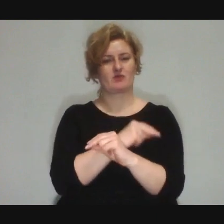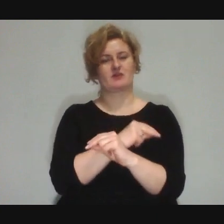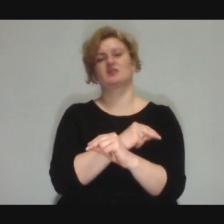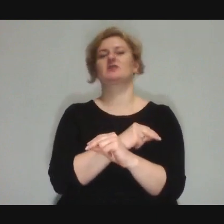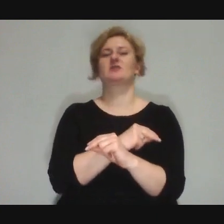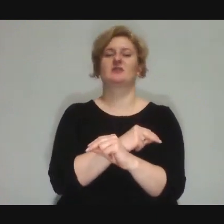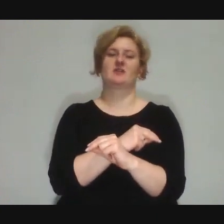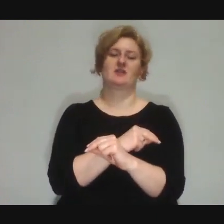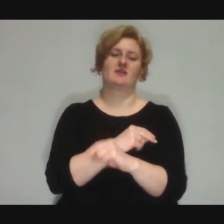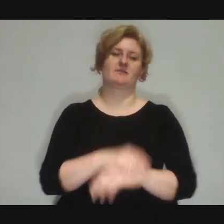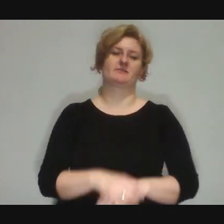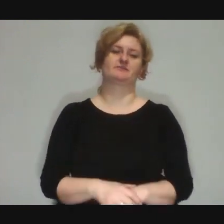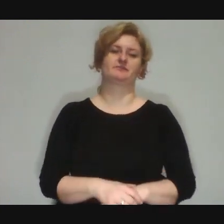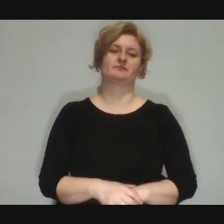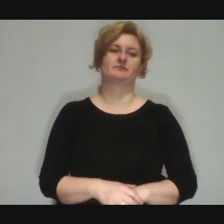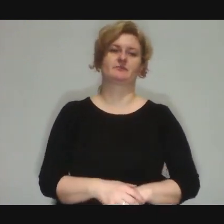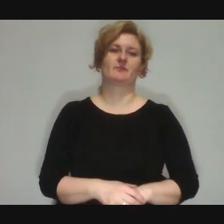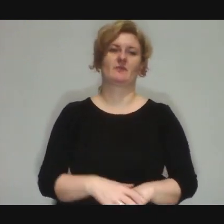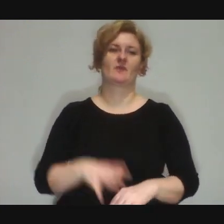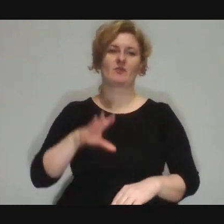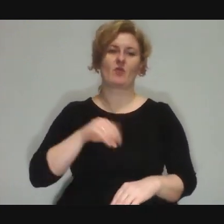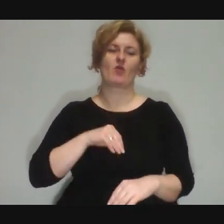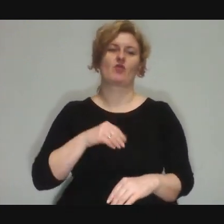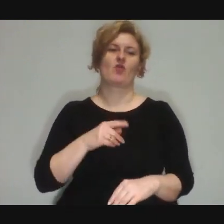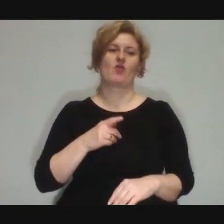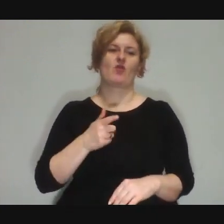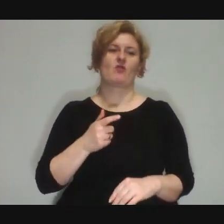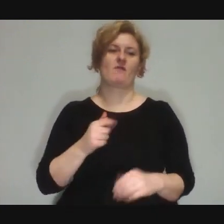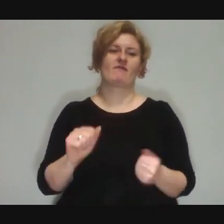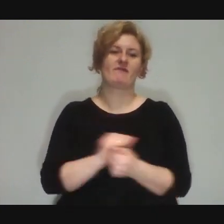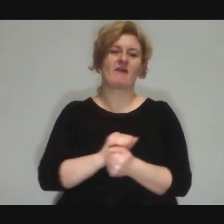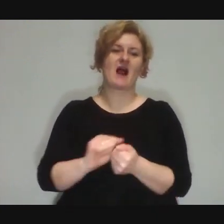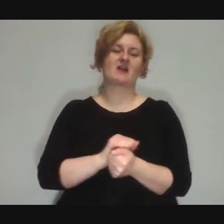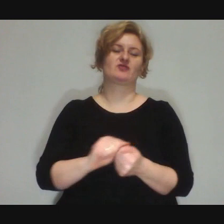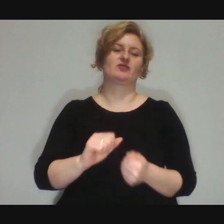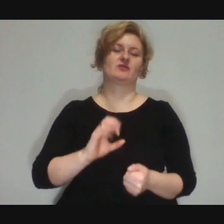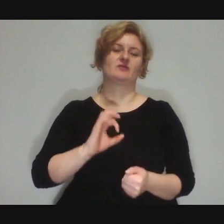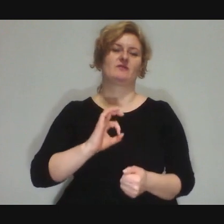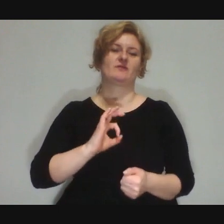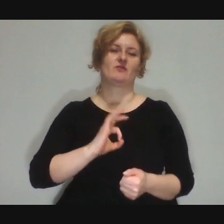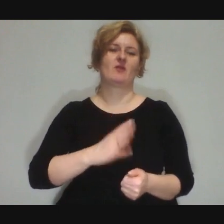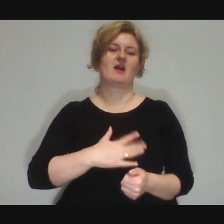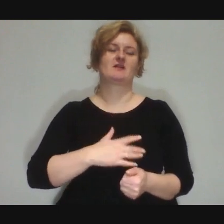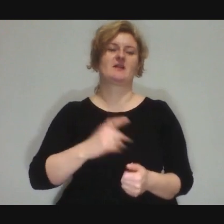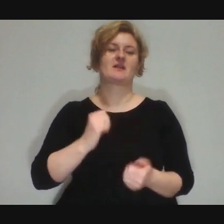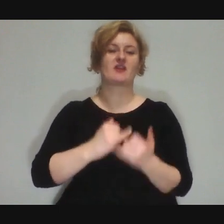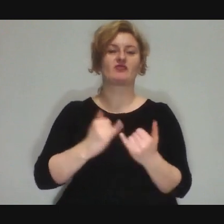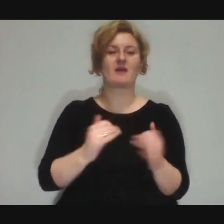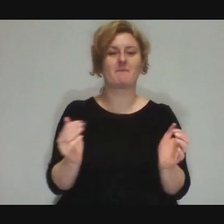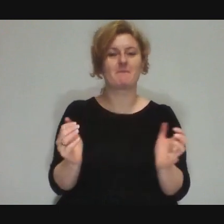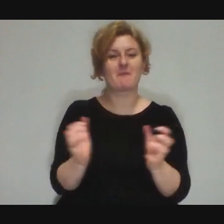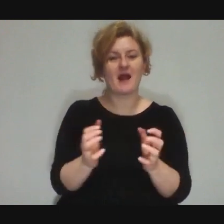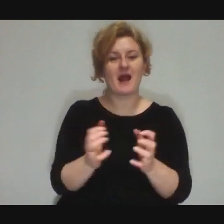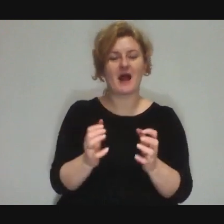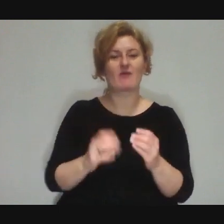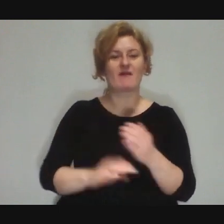They can face themselves, especially if it's an intimate show, in such a safe environment.